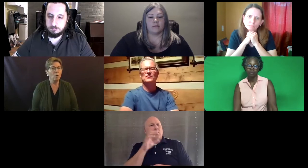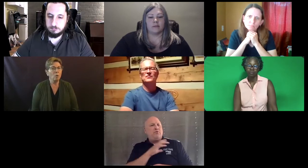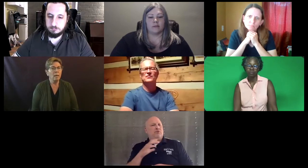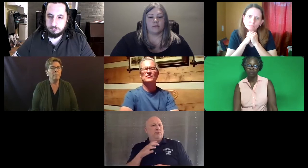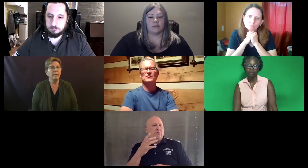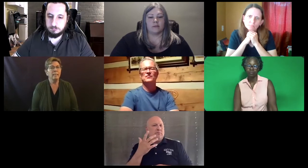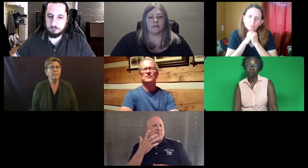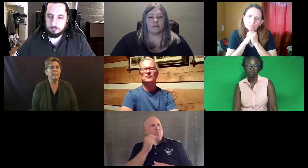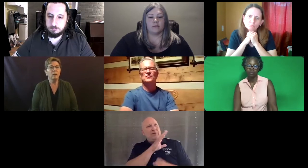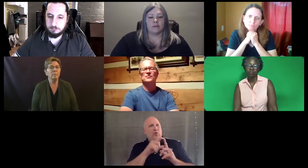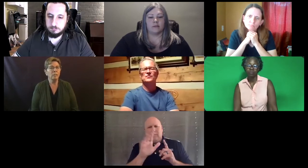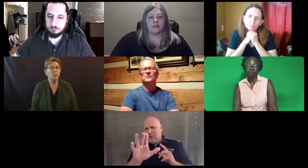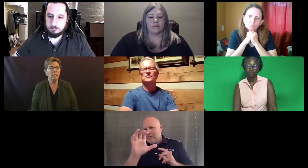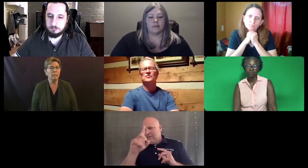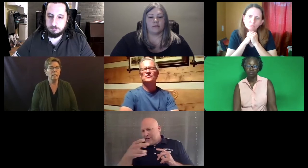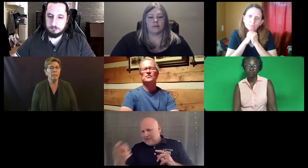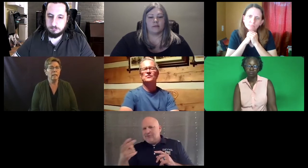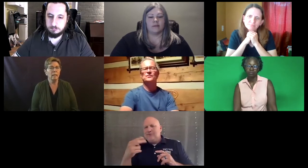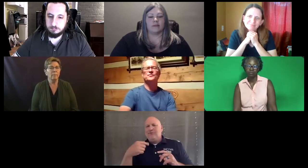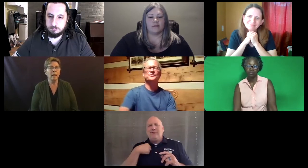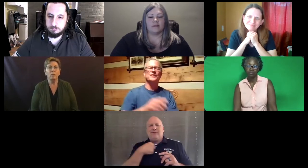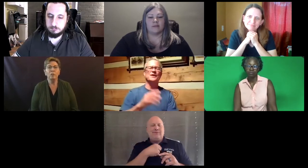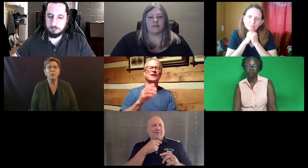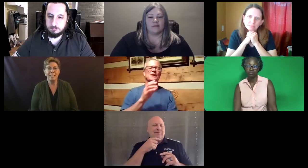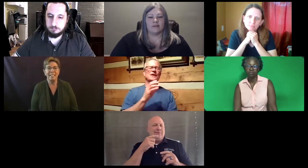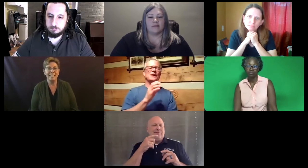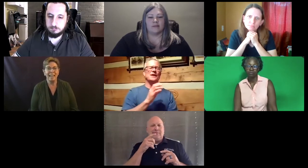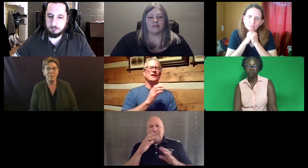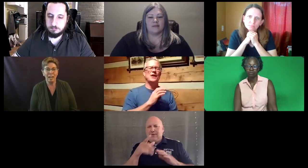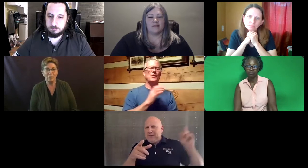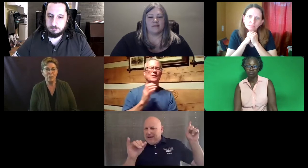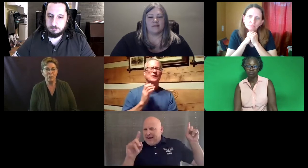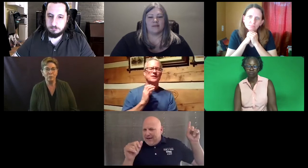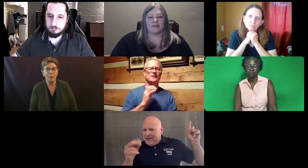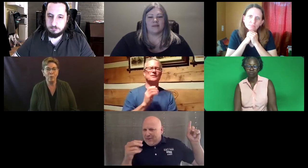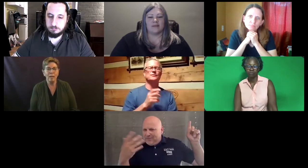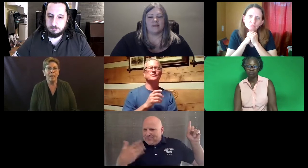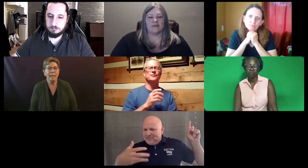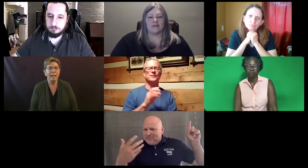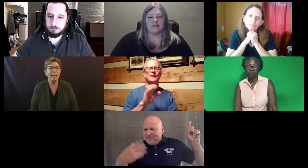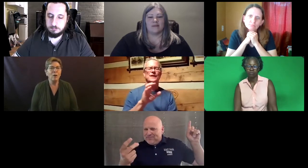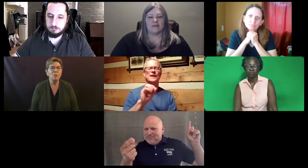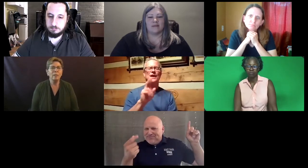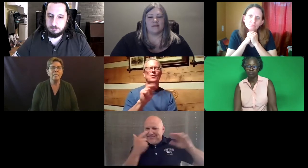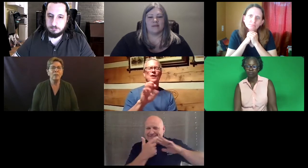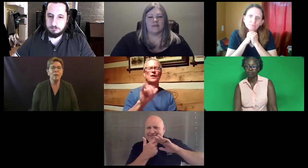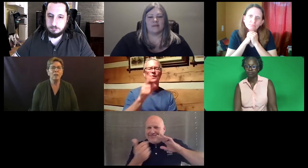I don't know you're CCDHH in Colorado. And what is Idaho?